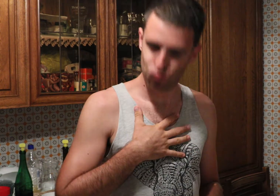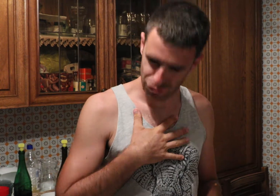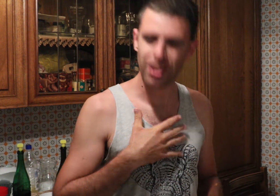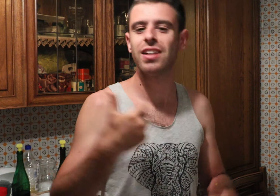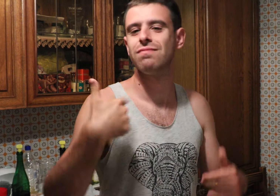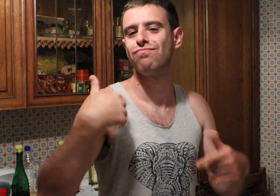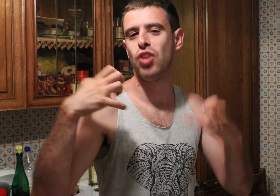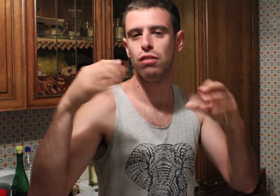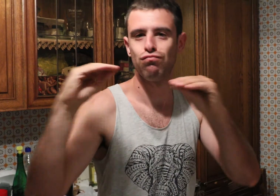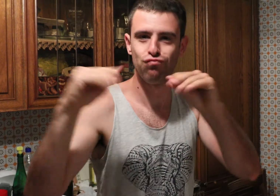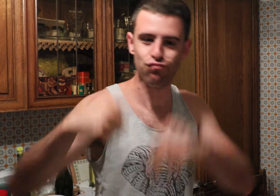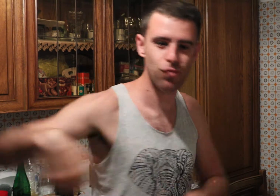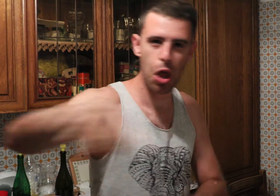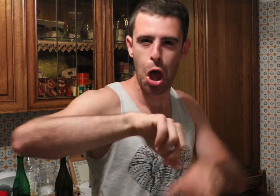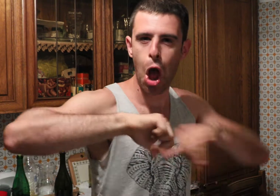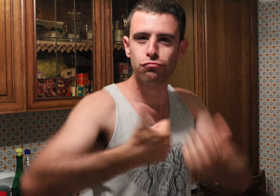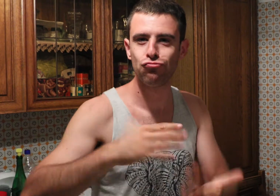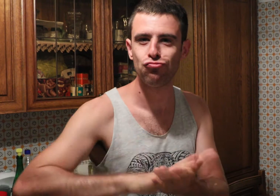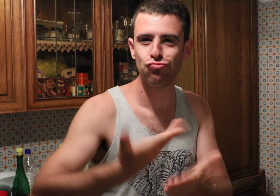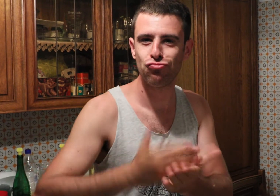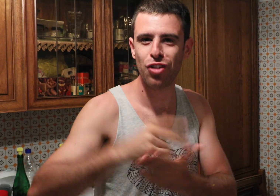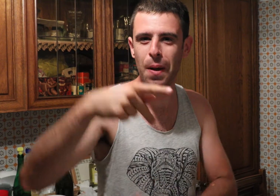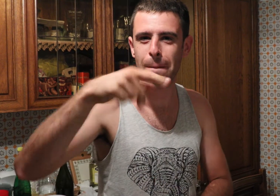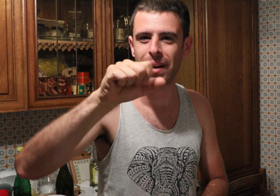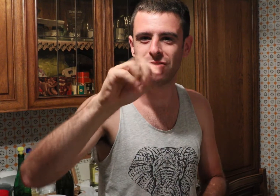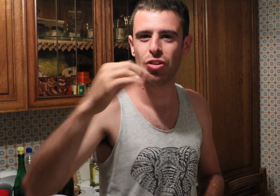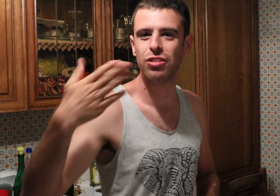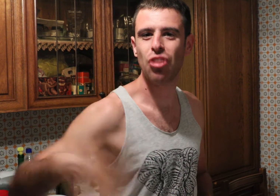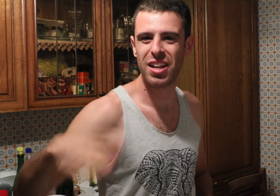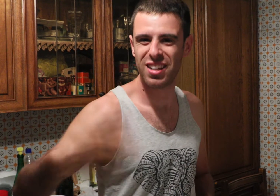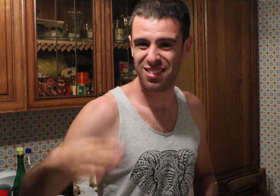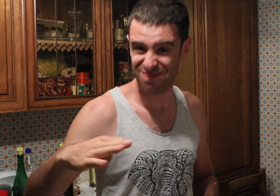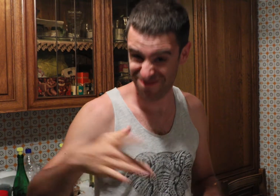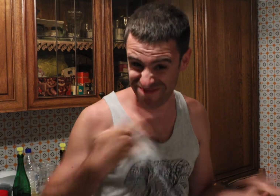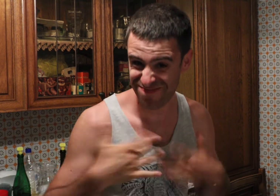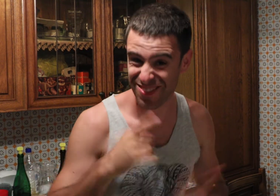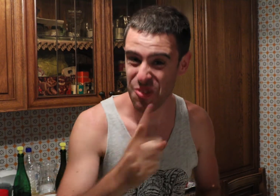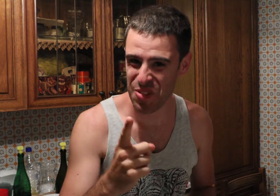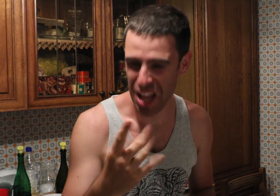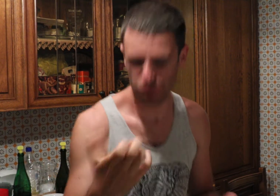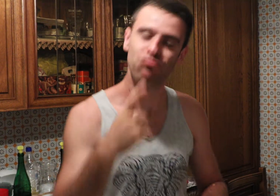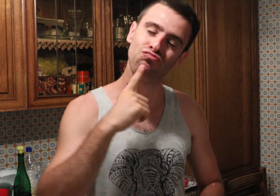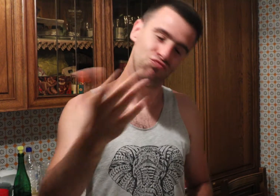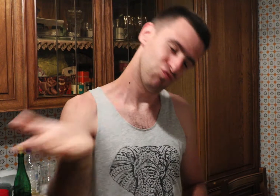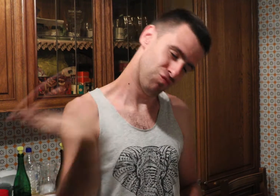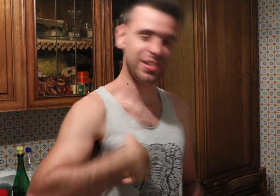So I want to teach you all how to make a Genoa Pesto! Are you excited to learn? Let's learn!